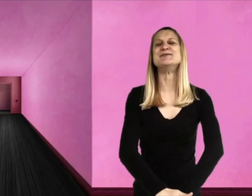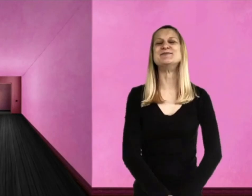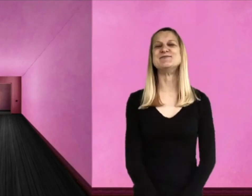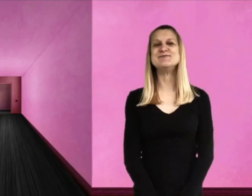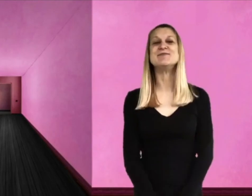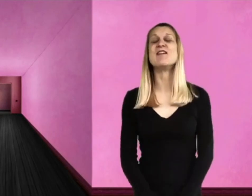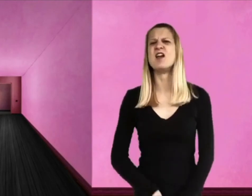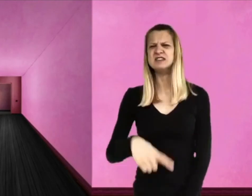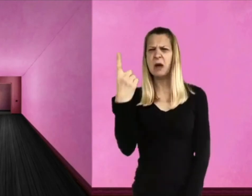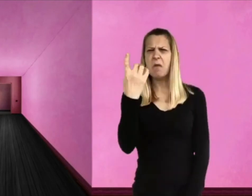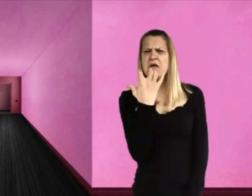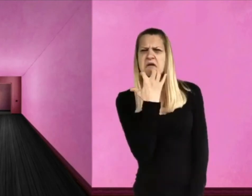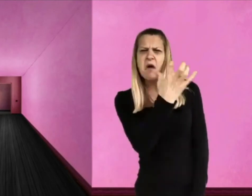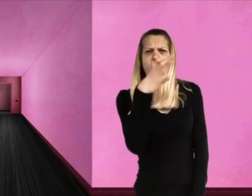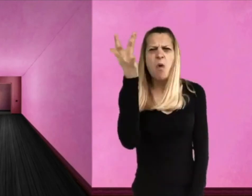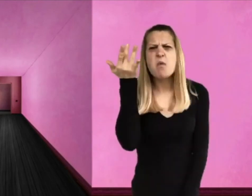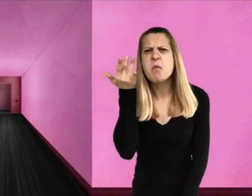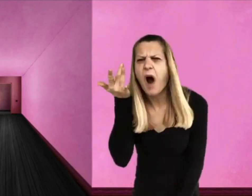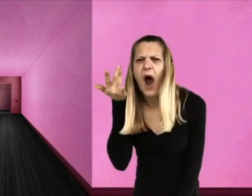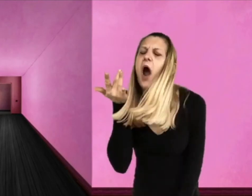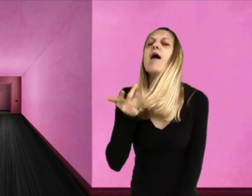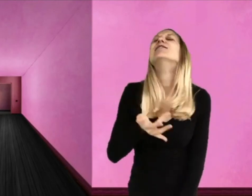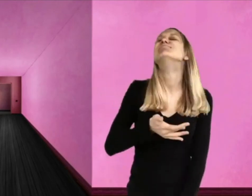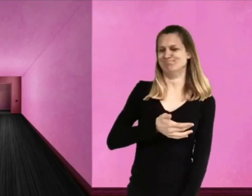"Why is that?" somebody asked.